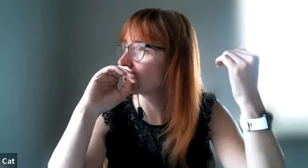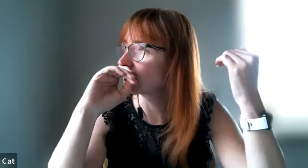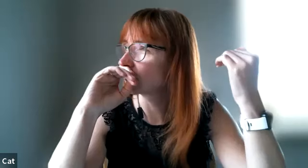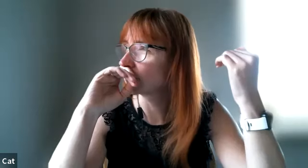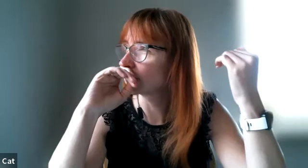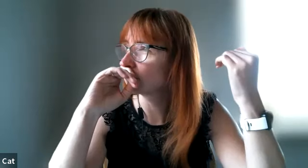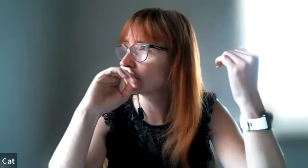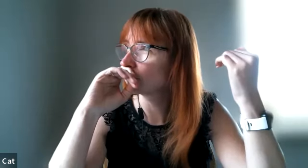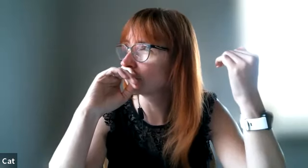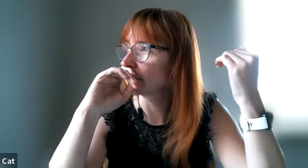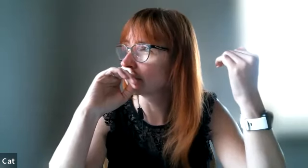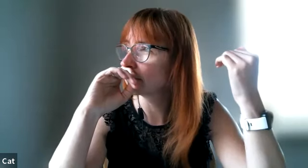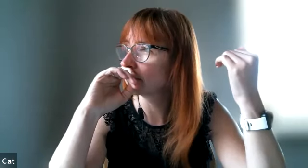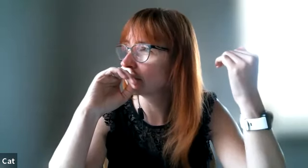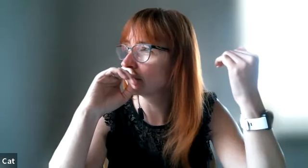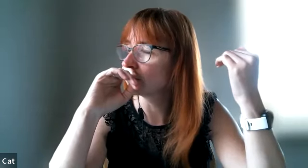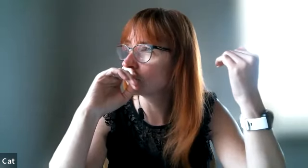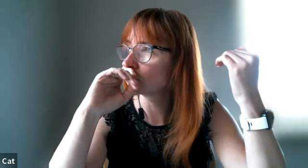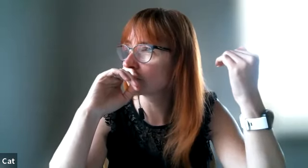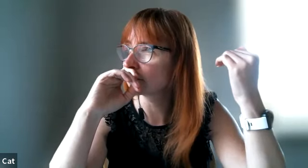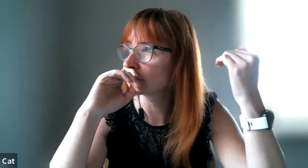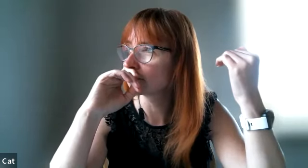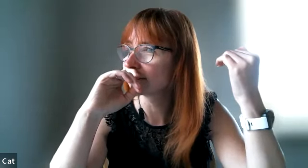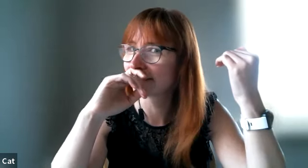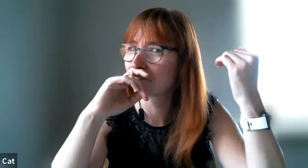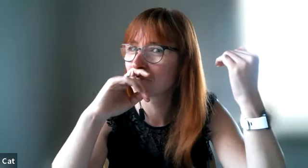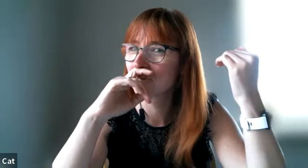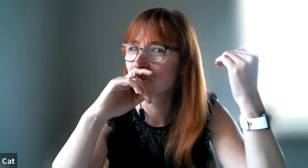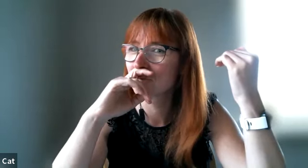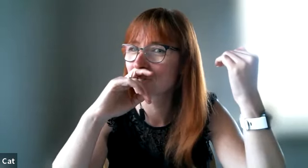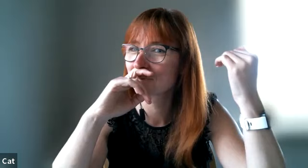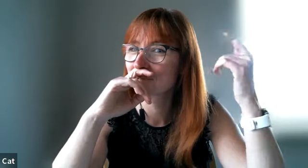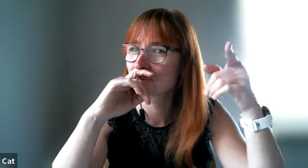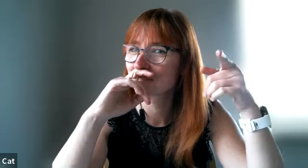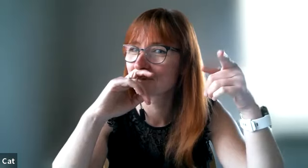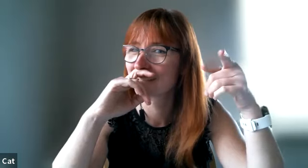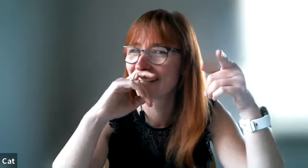the other day from a neuroscientist and i can't remember what it was but it was interesting